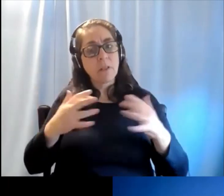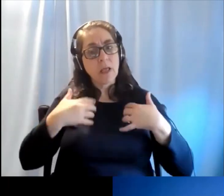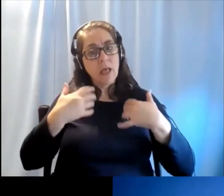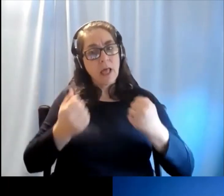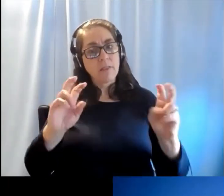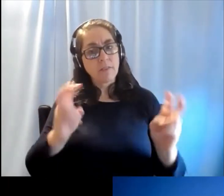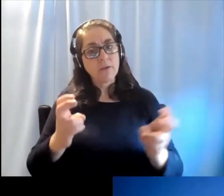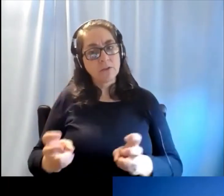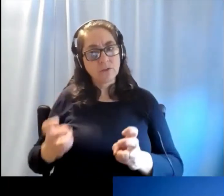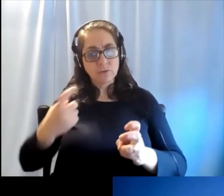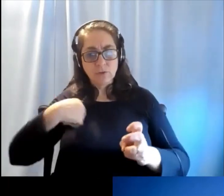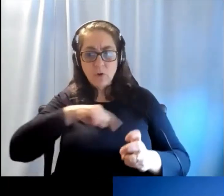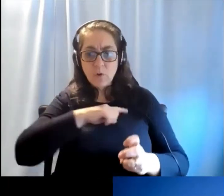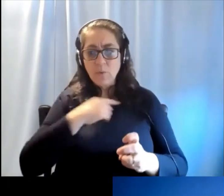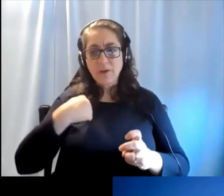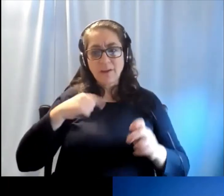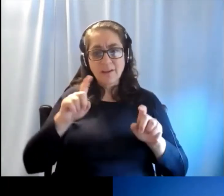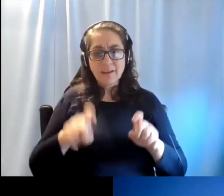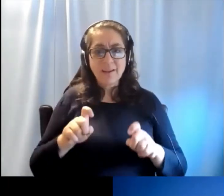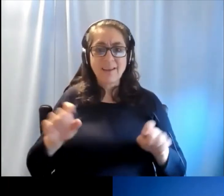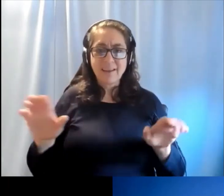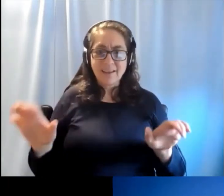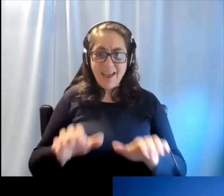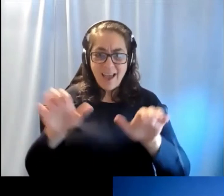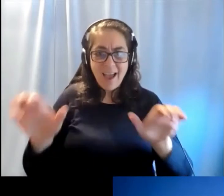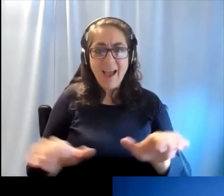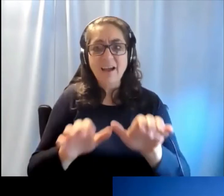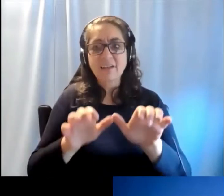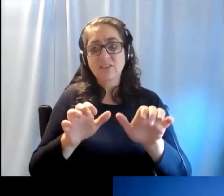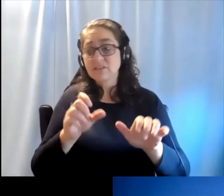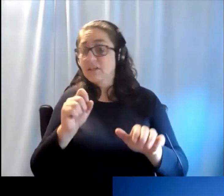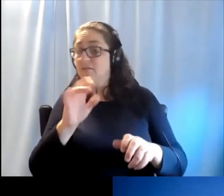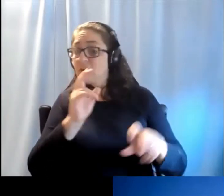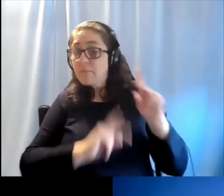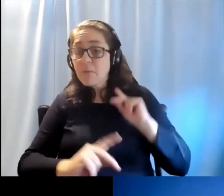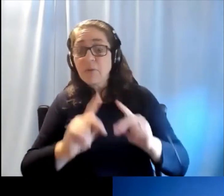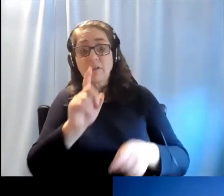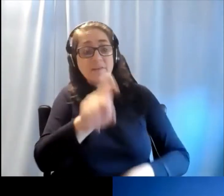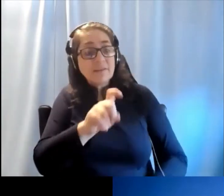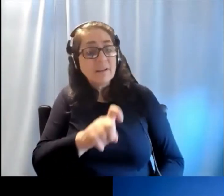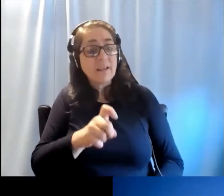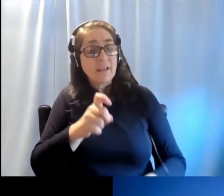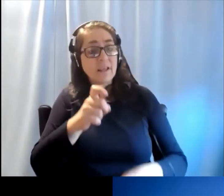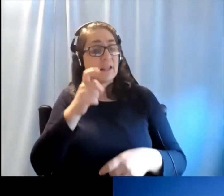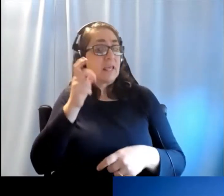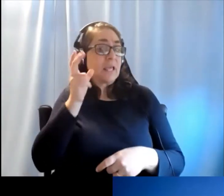action to ensure that all people who need ear and hearing care services can receive